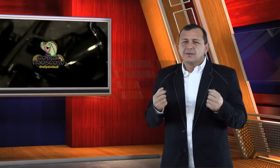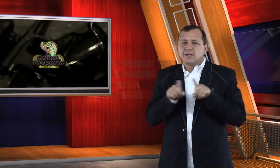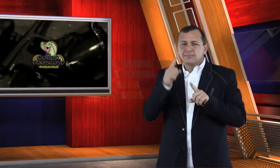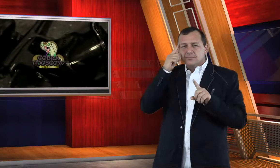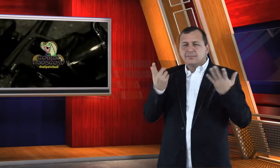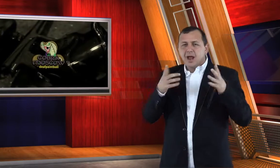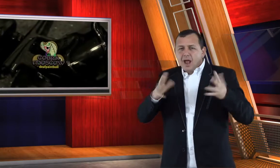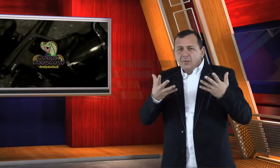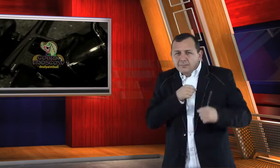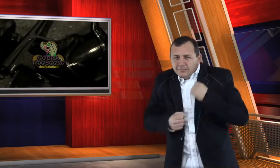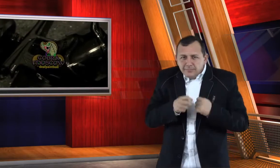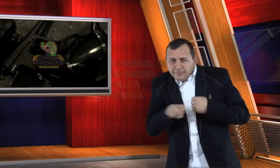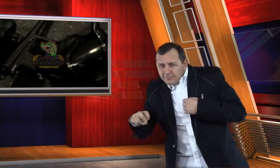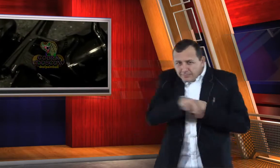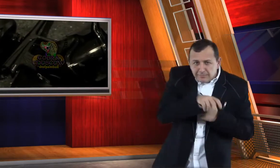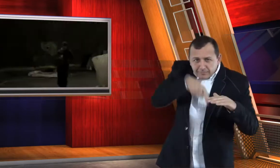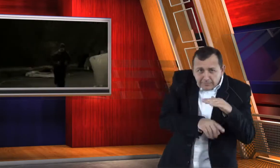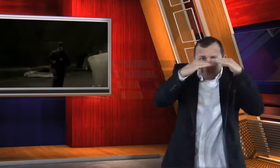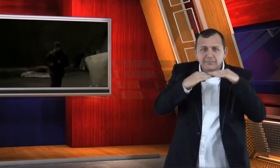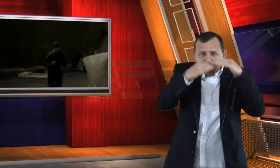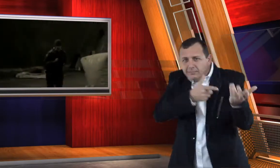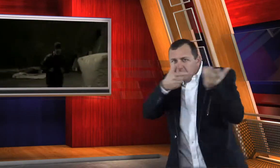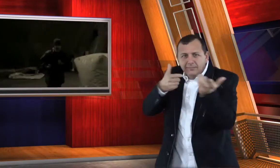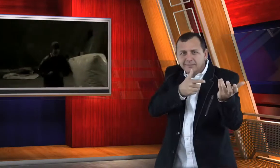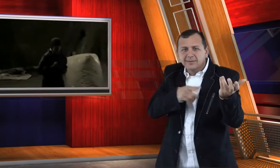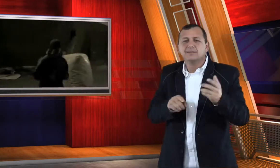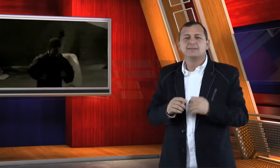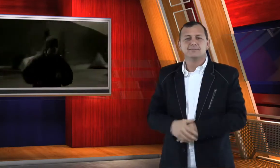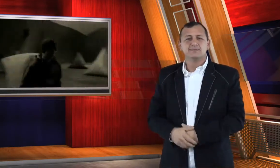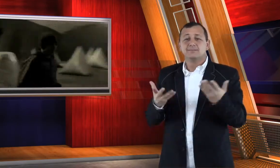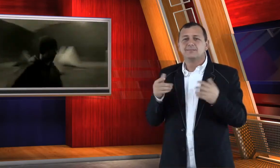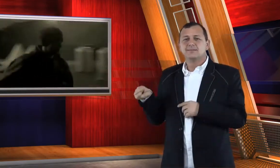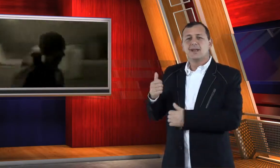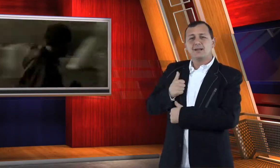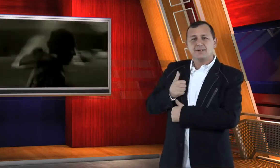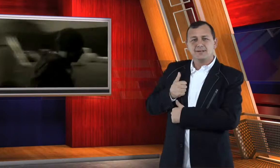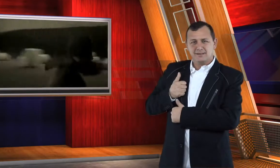strategy involved, and sometimes even military regiments train